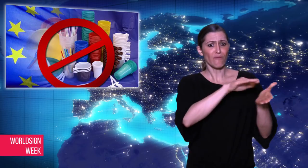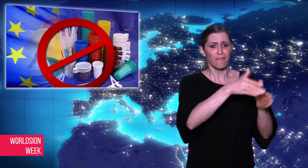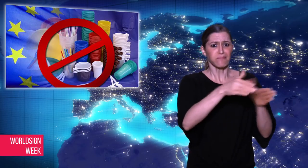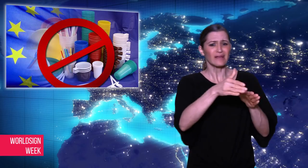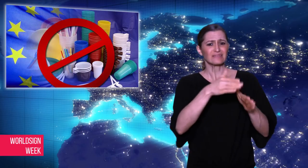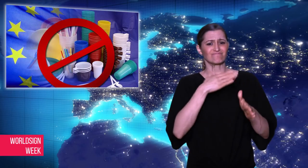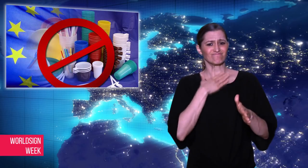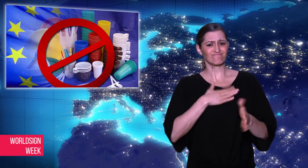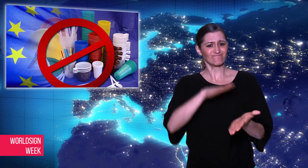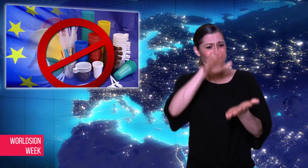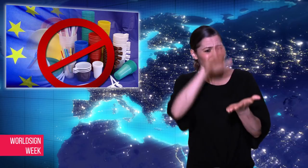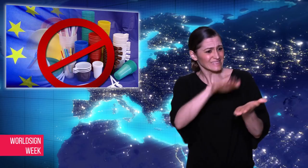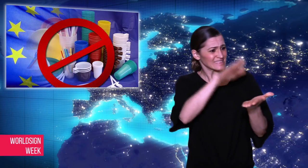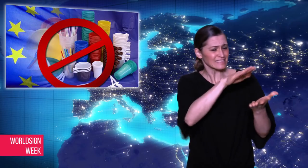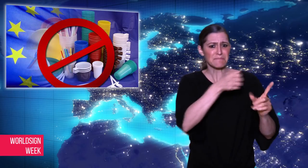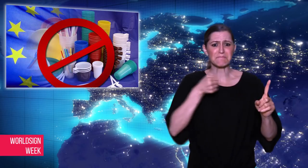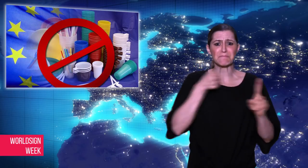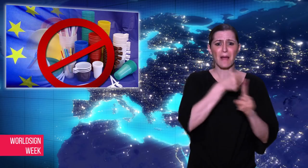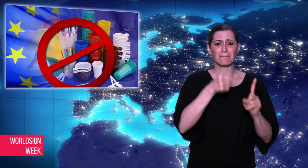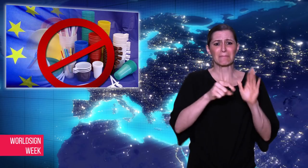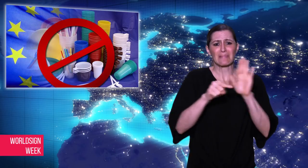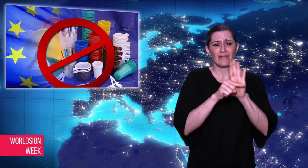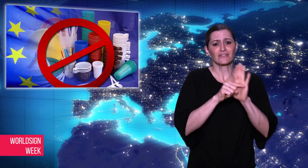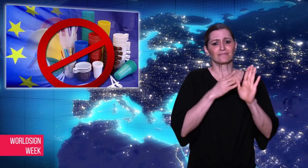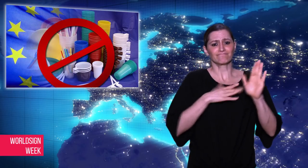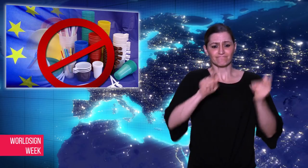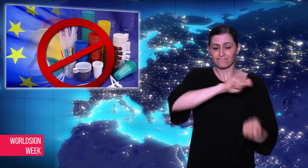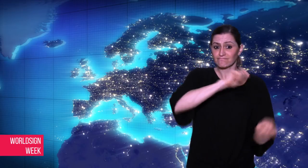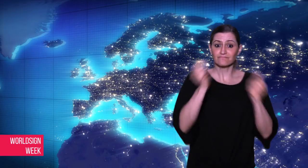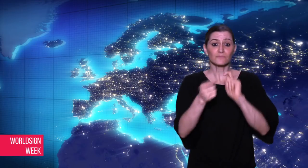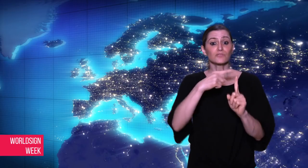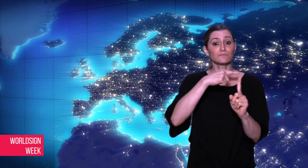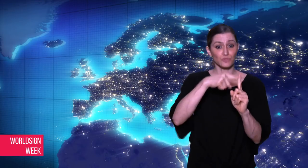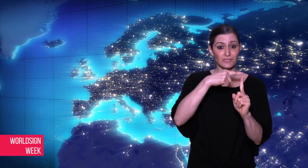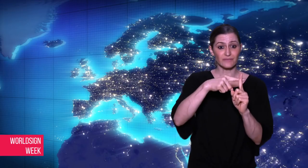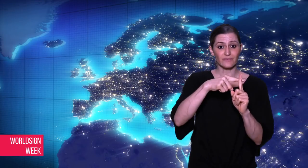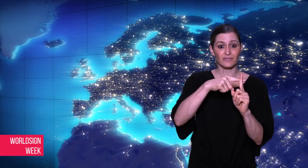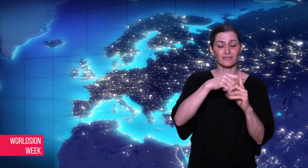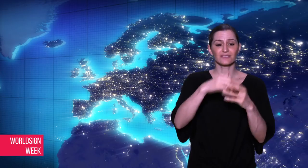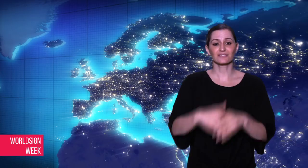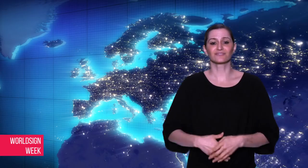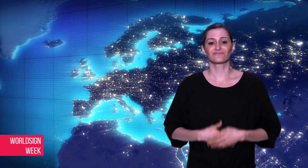confuse plastics for food.